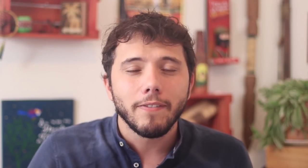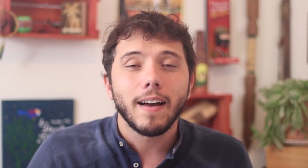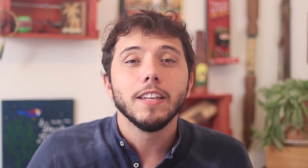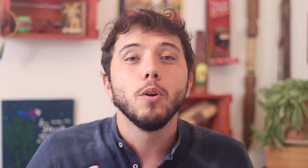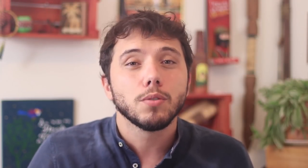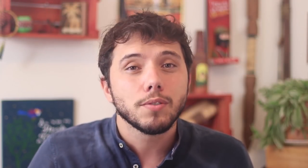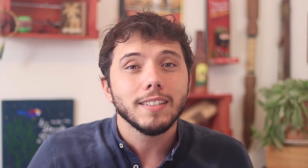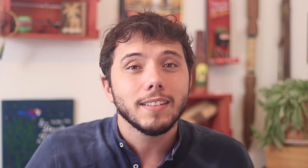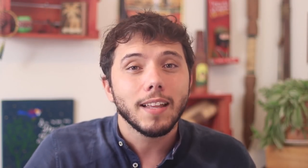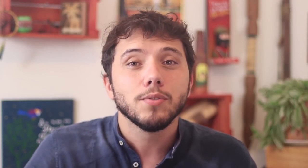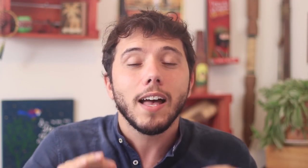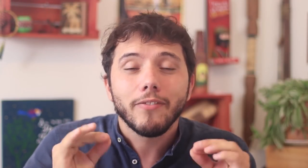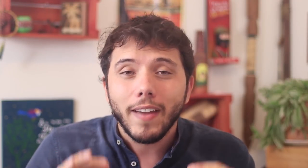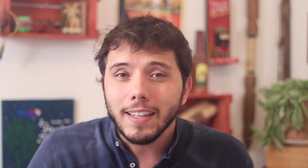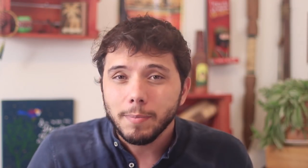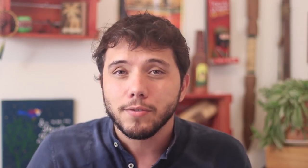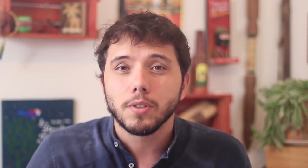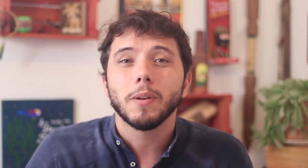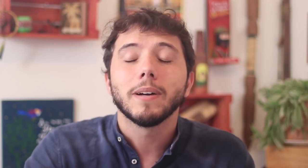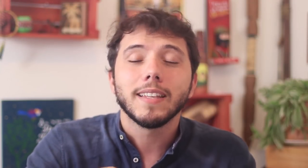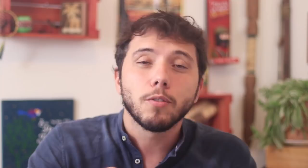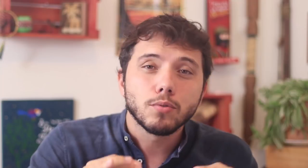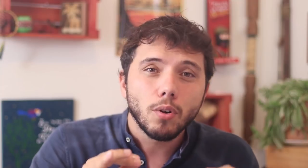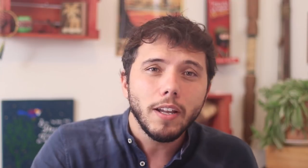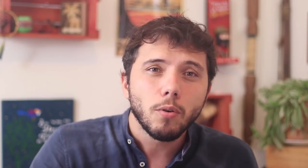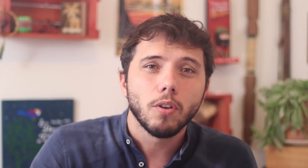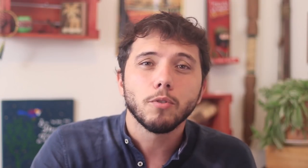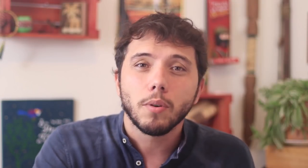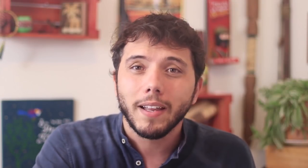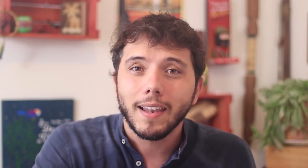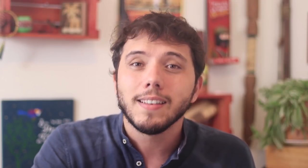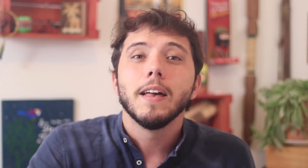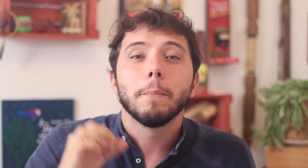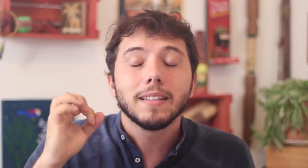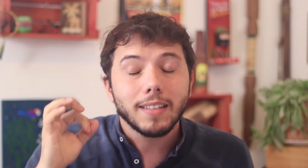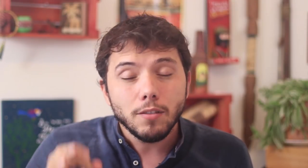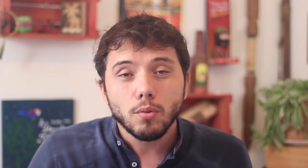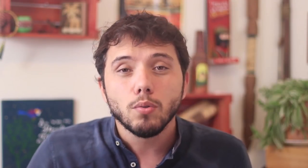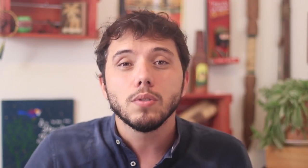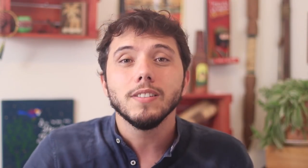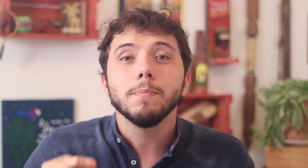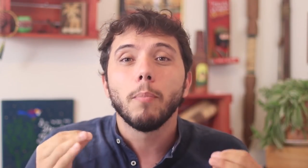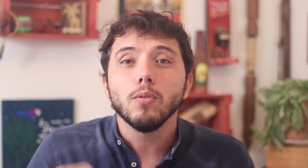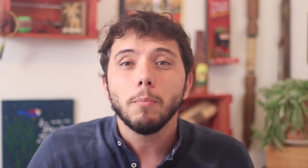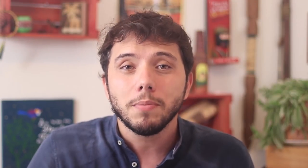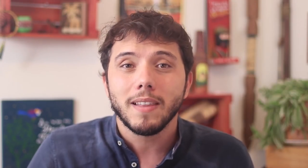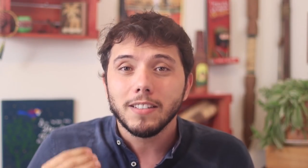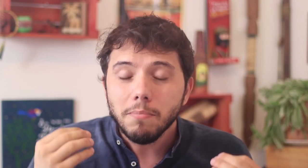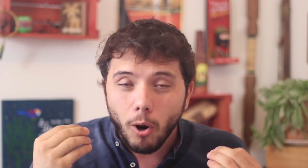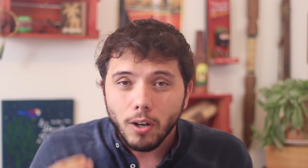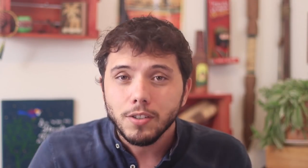and others have tried to use people's faith to maintain economic control over them. Holding services and exposing to the possibility of death